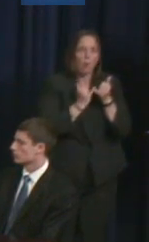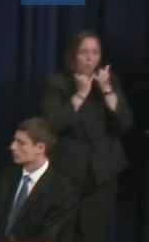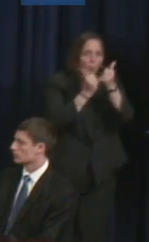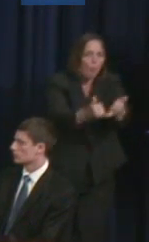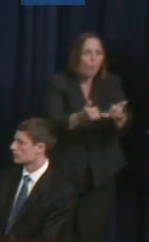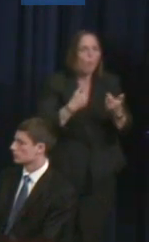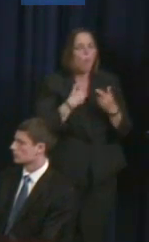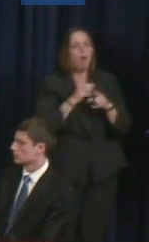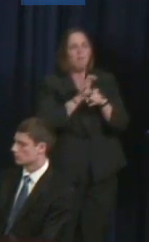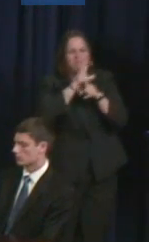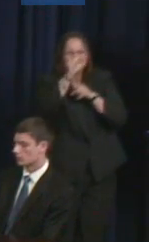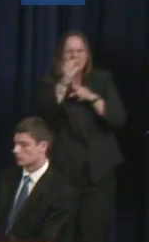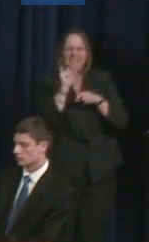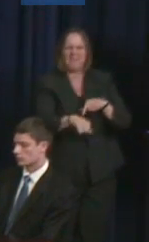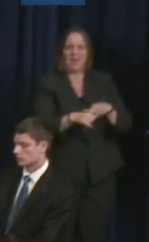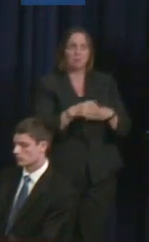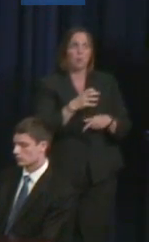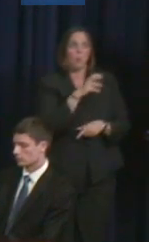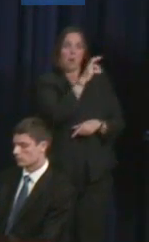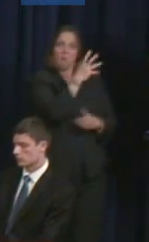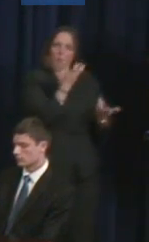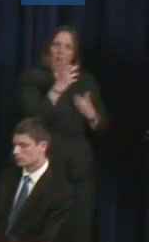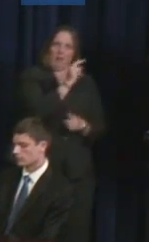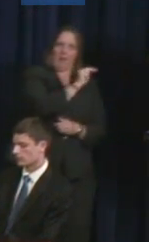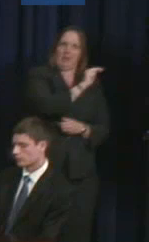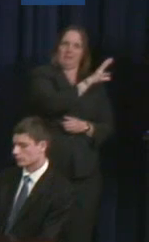And so NCAA recognizes that through its Equity and